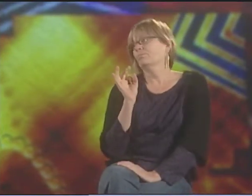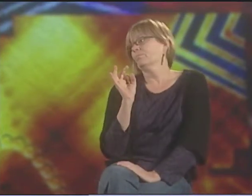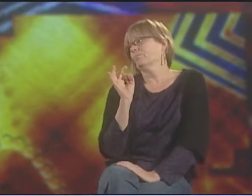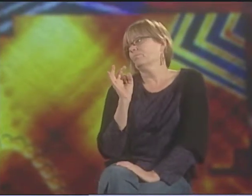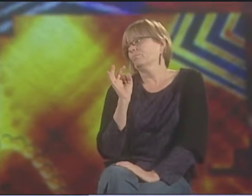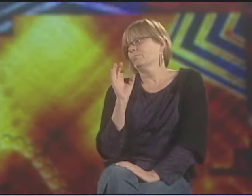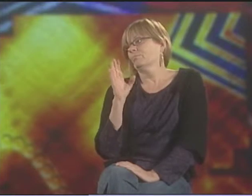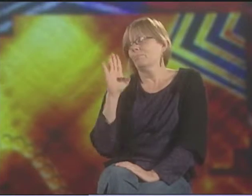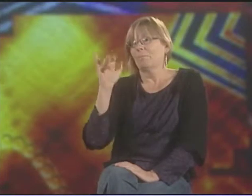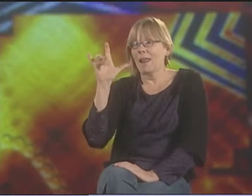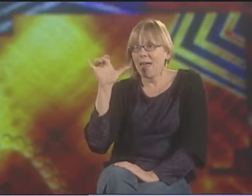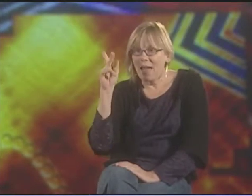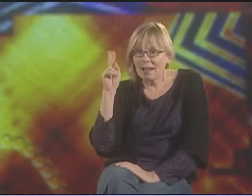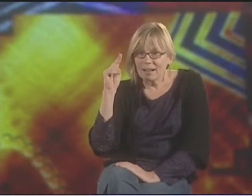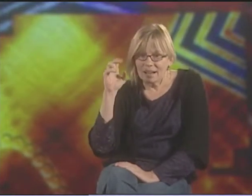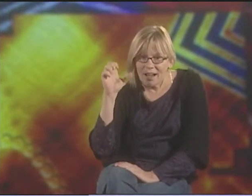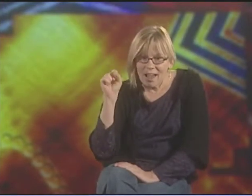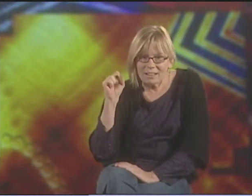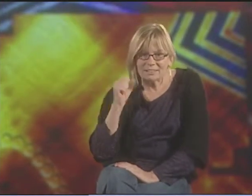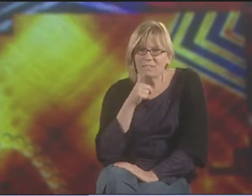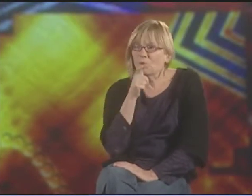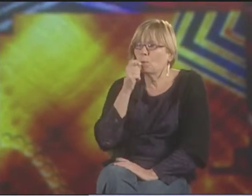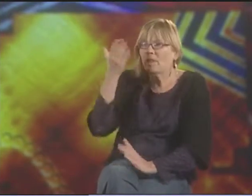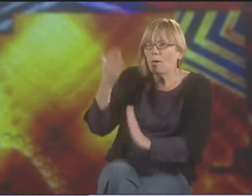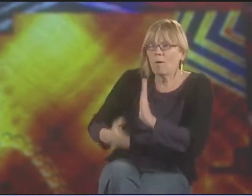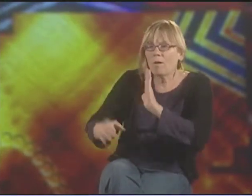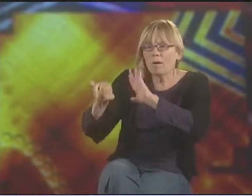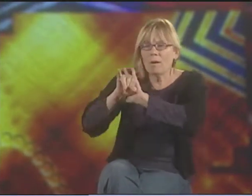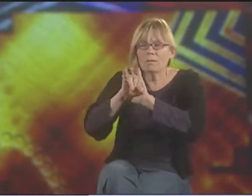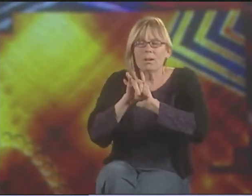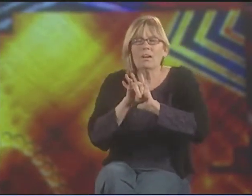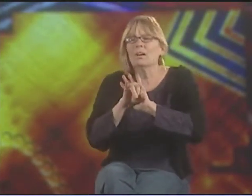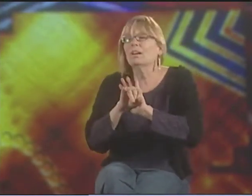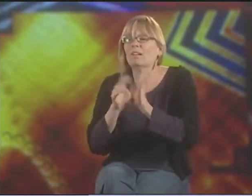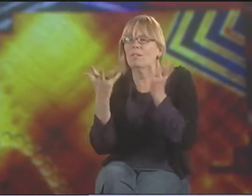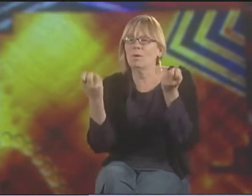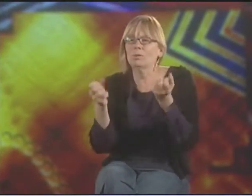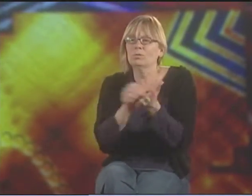LIKE IN THE HARLEM RENAISSANCE. DIFFERENT WAYS OF BLACKNESS CAN BE CHOSEN